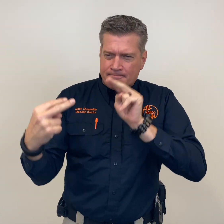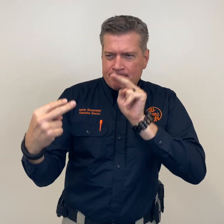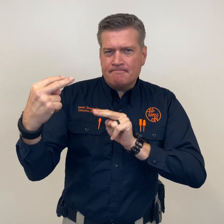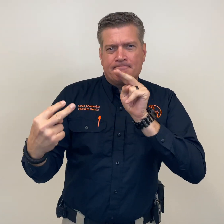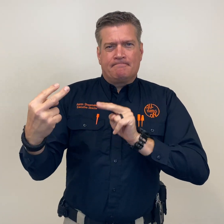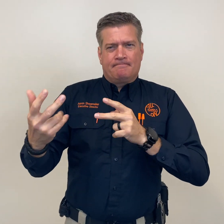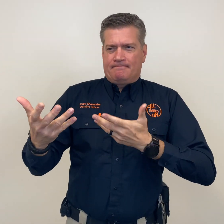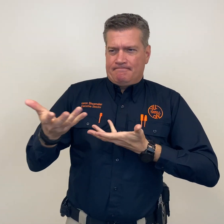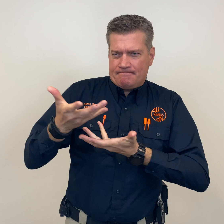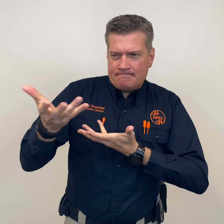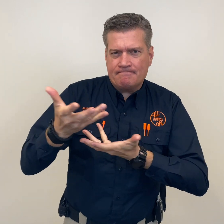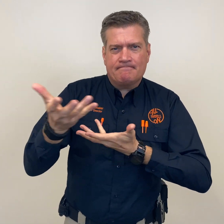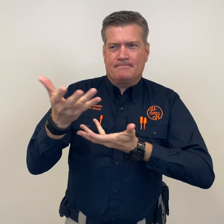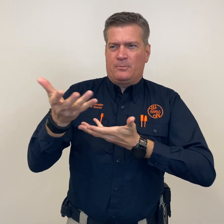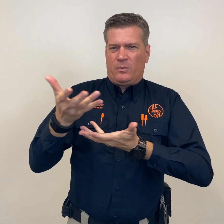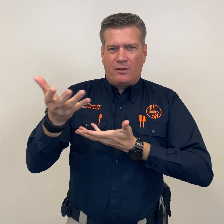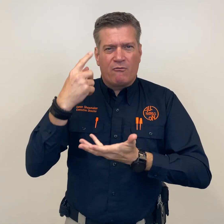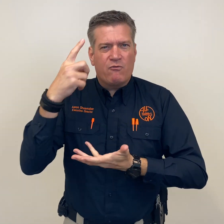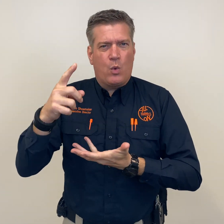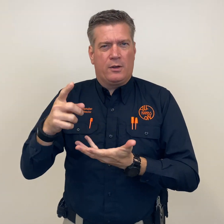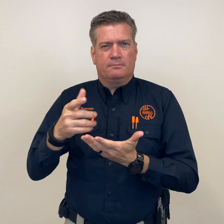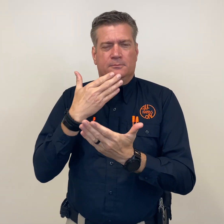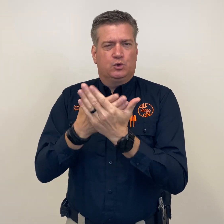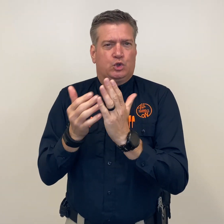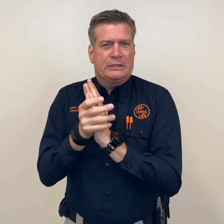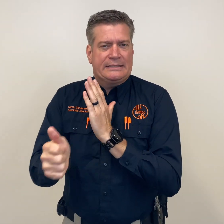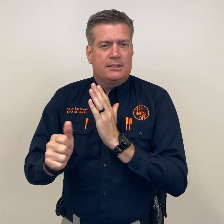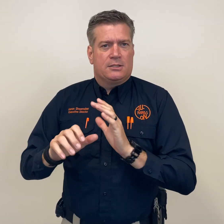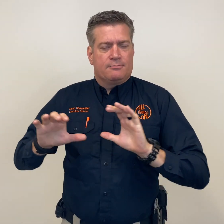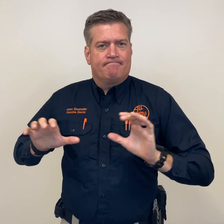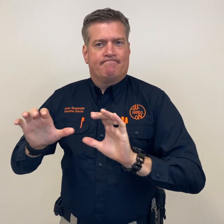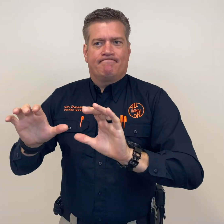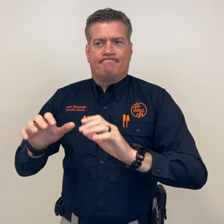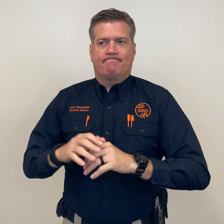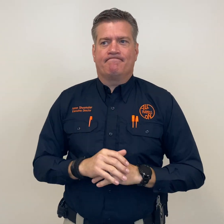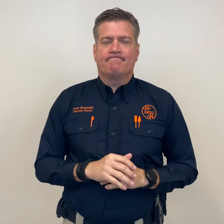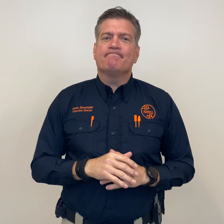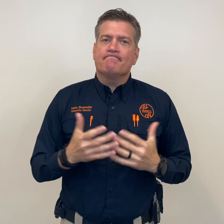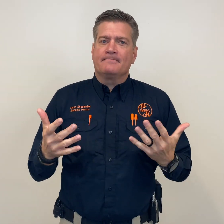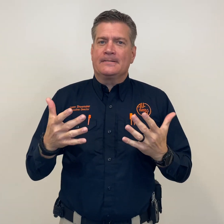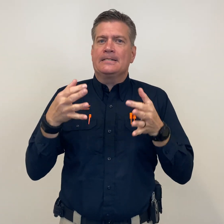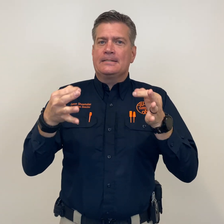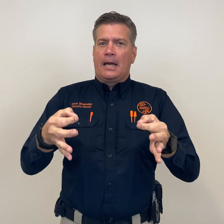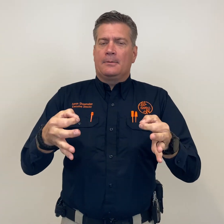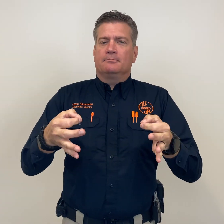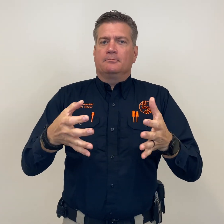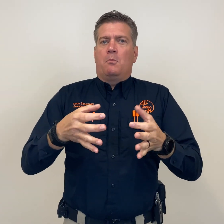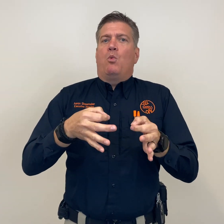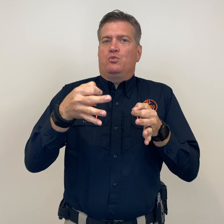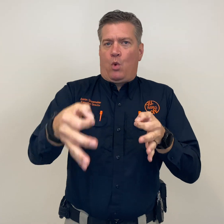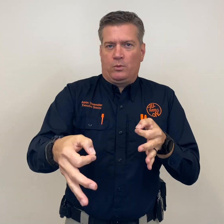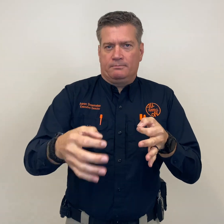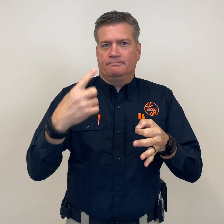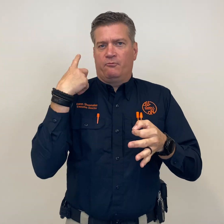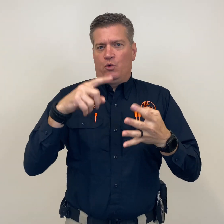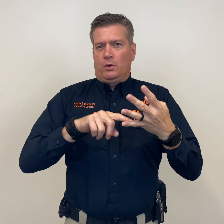These processes are very specific and require face-to-face interaction for